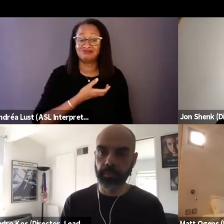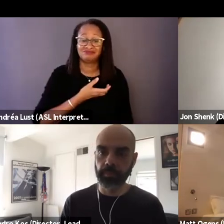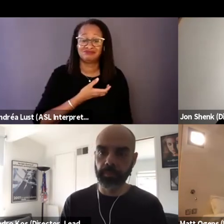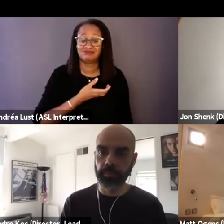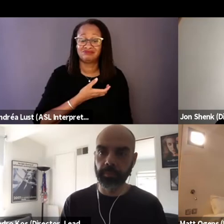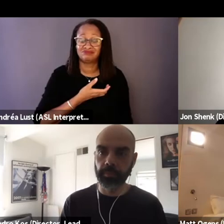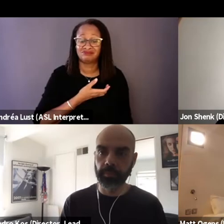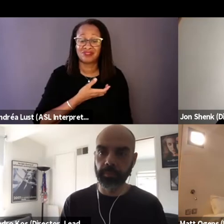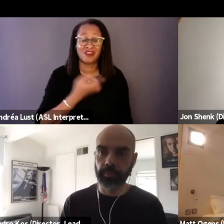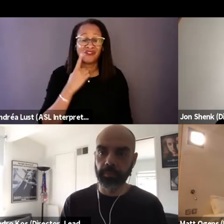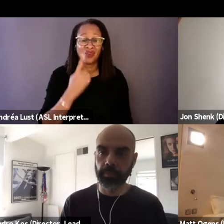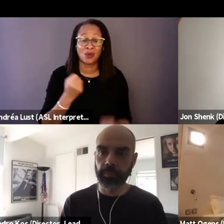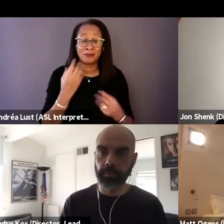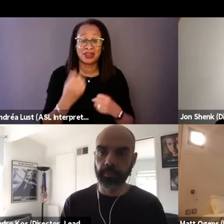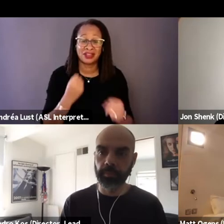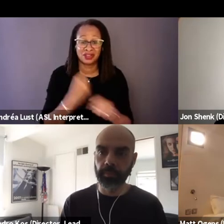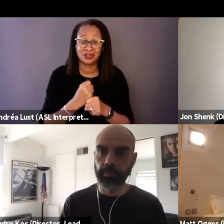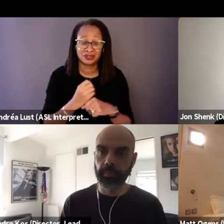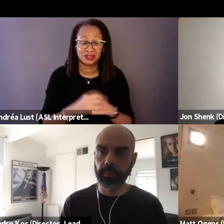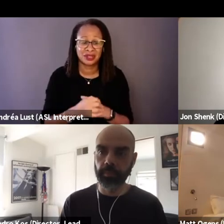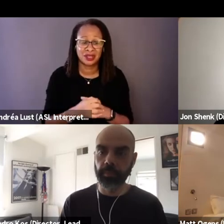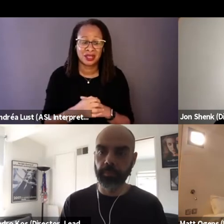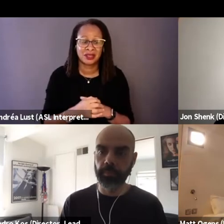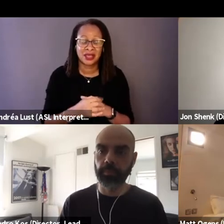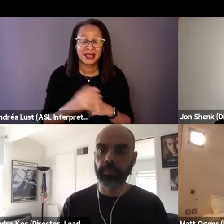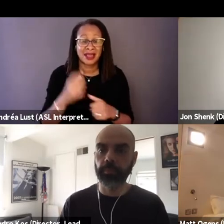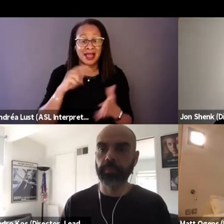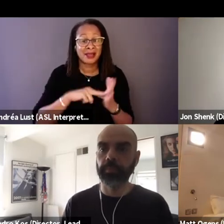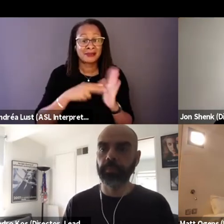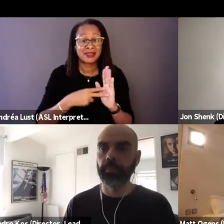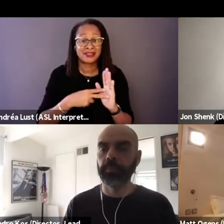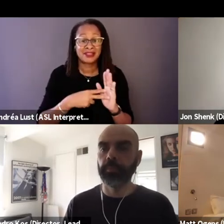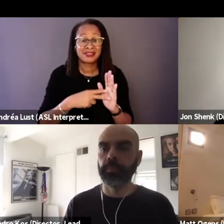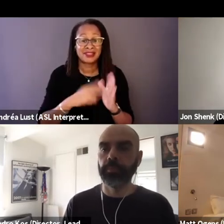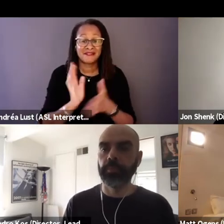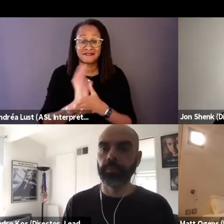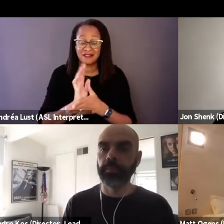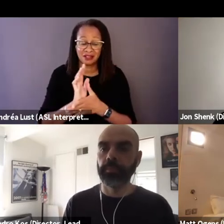because the film raises such for us really engaging